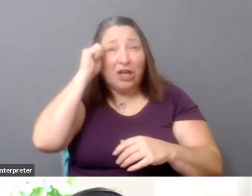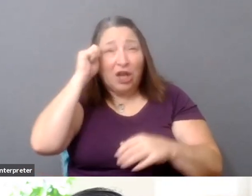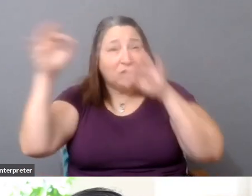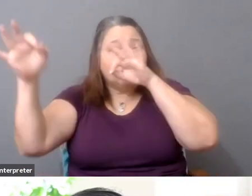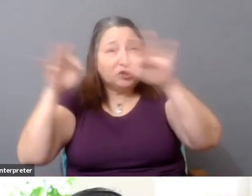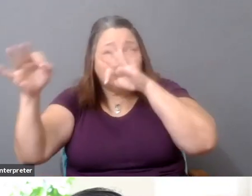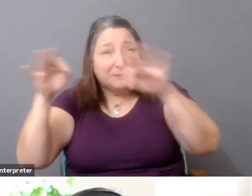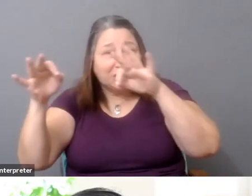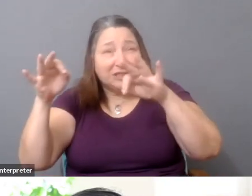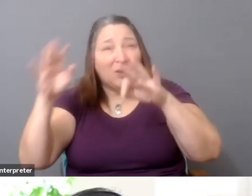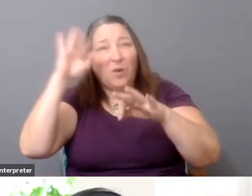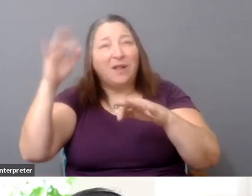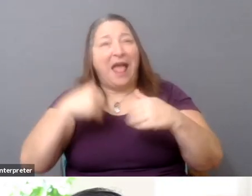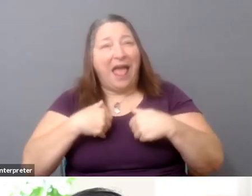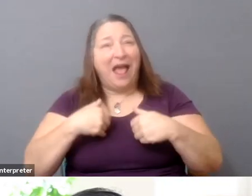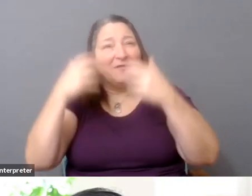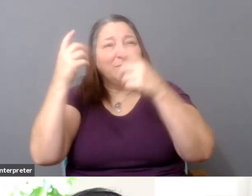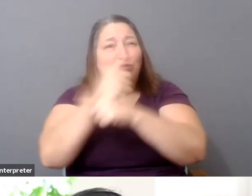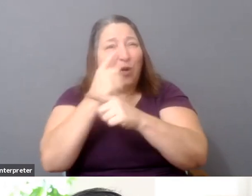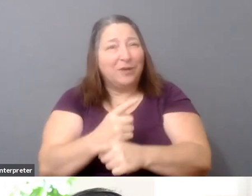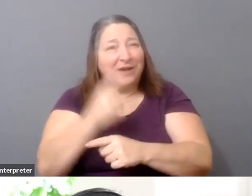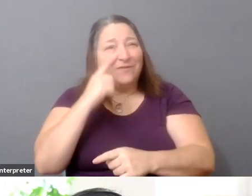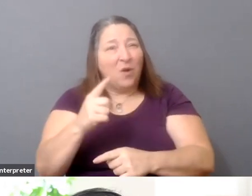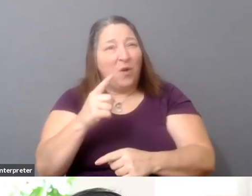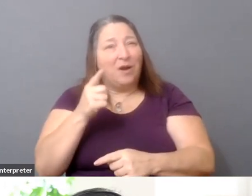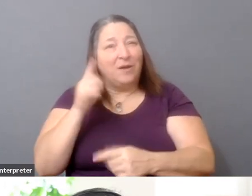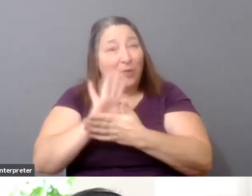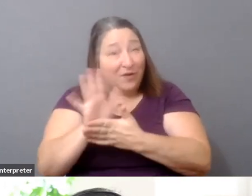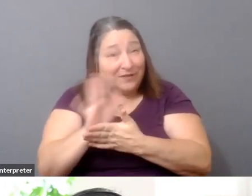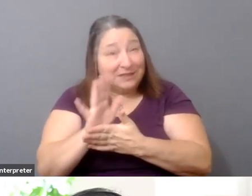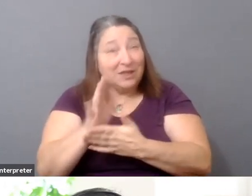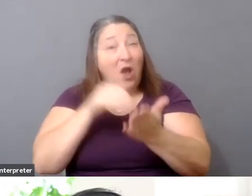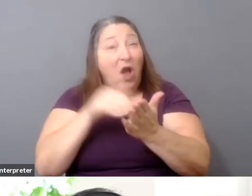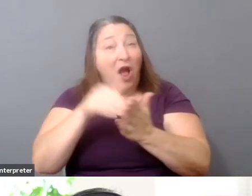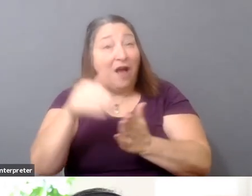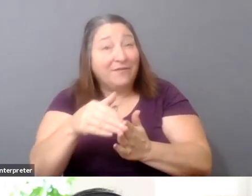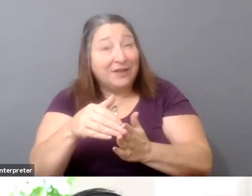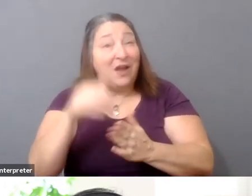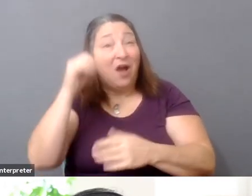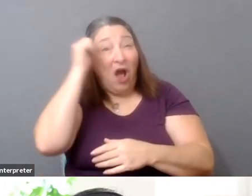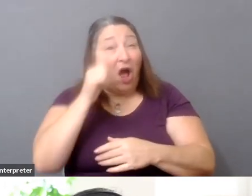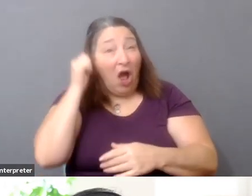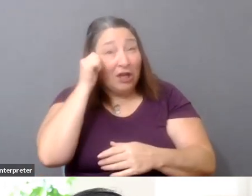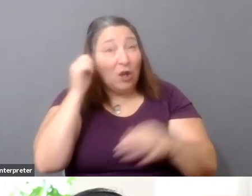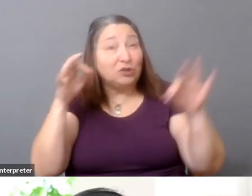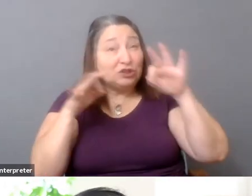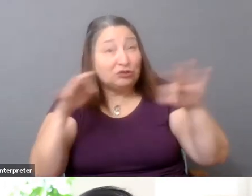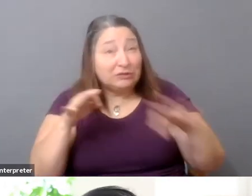Often the described production is omitted from online platforms, and this eliminates access for a blind audience."